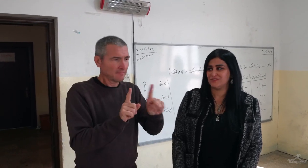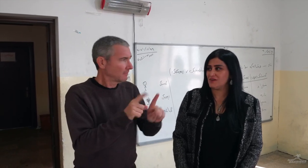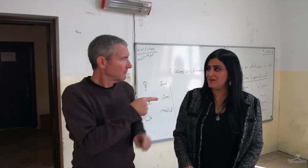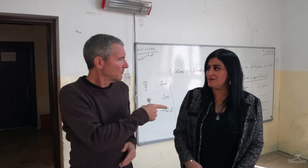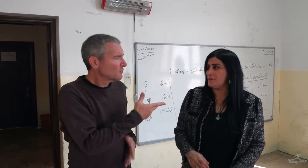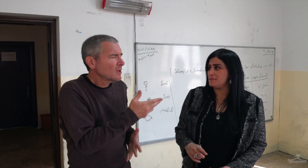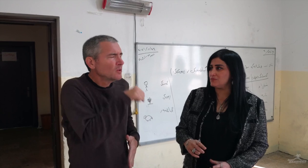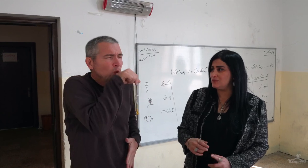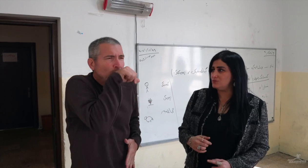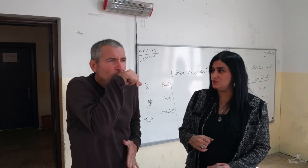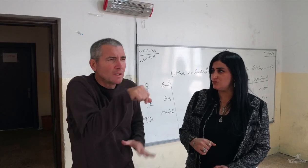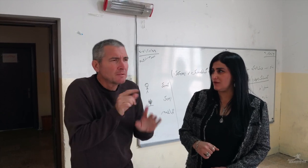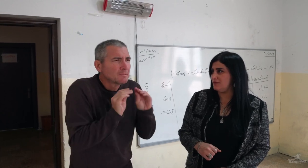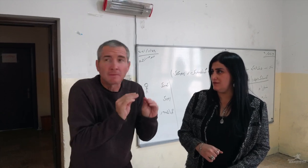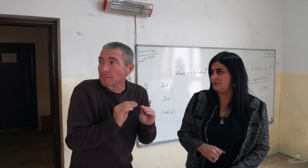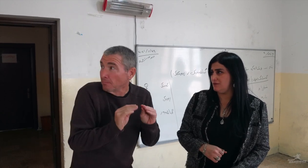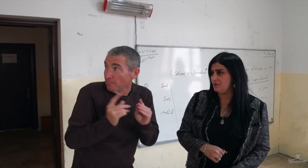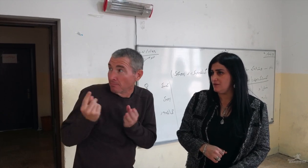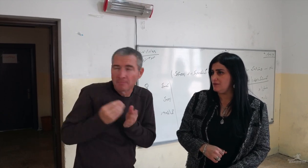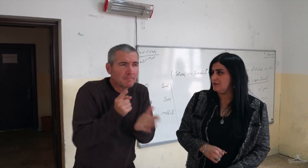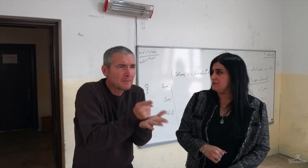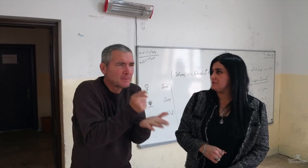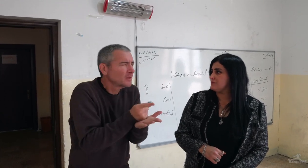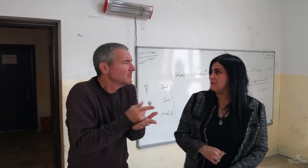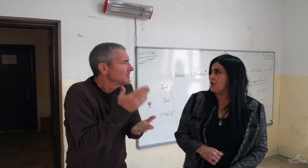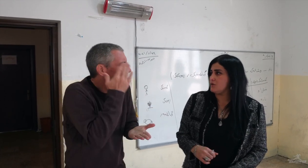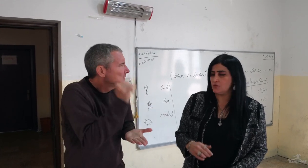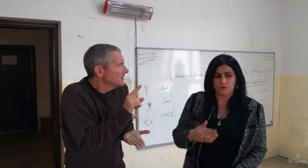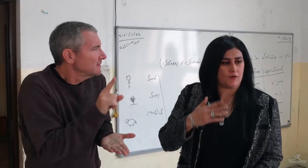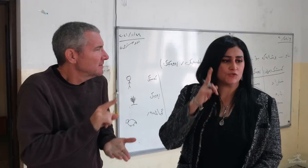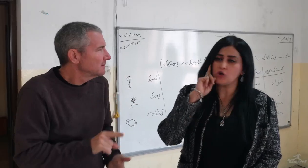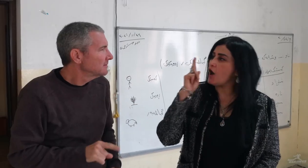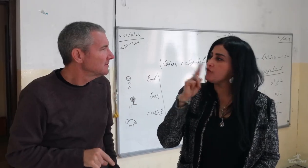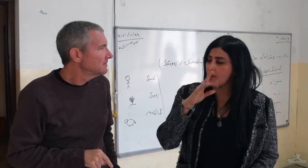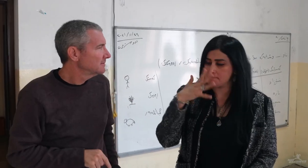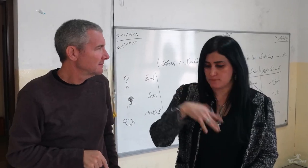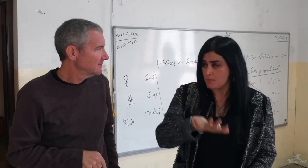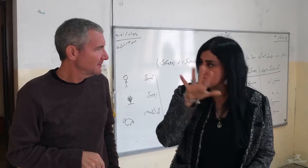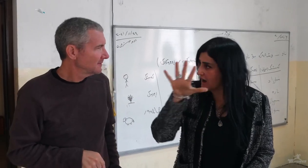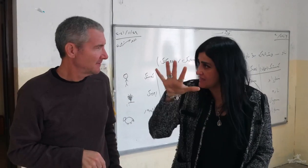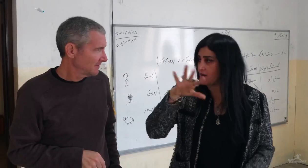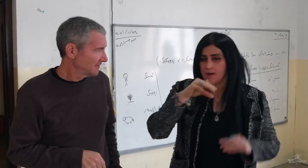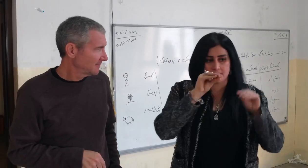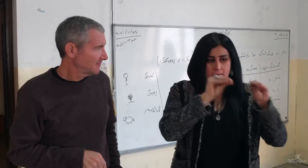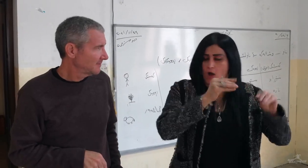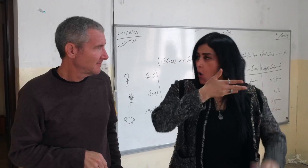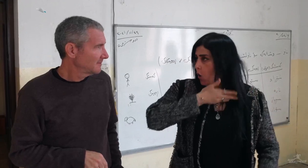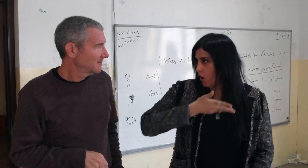Why do you love to teach Deaf kids? Those students are in 5th grade.